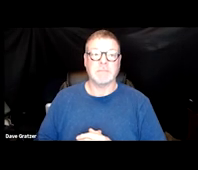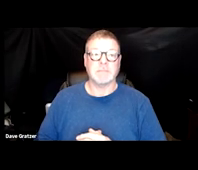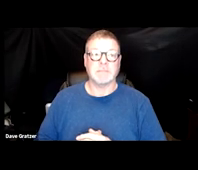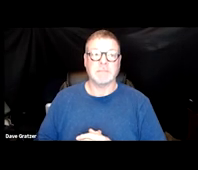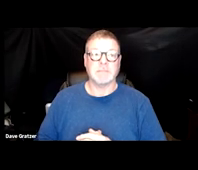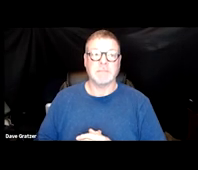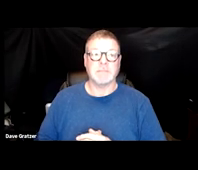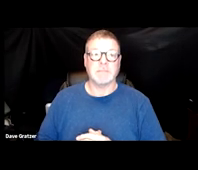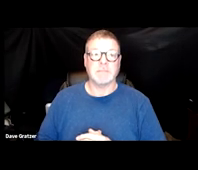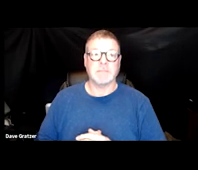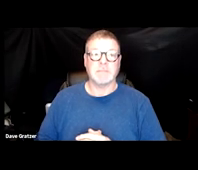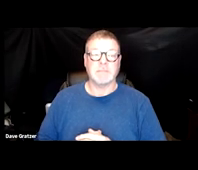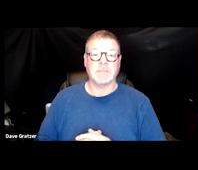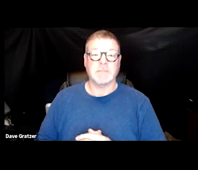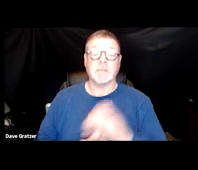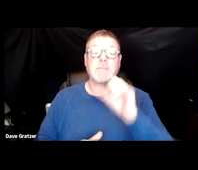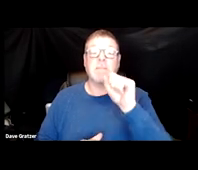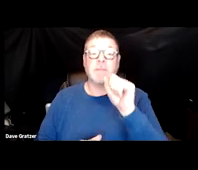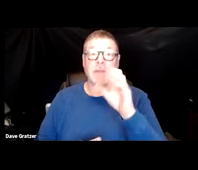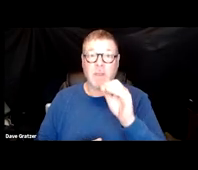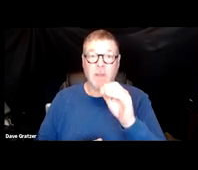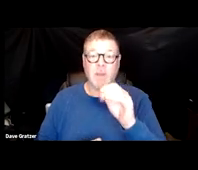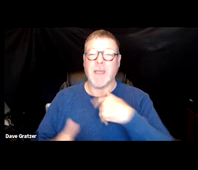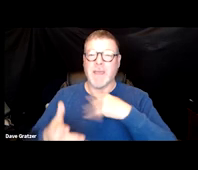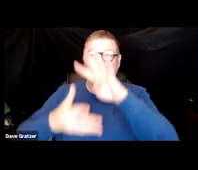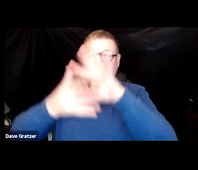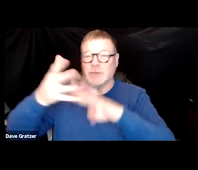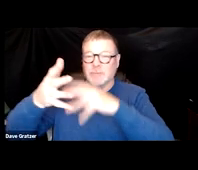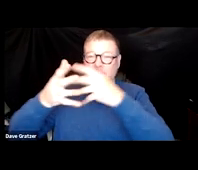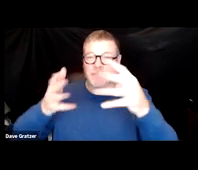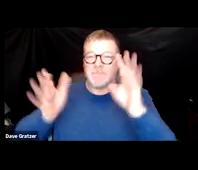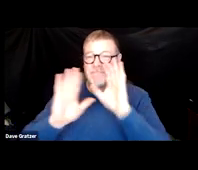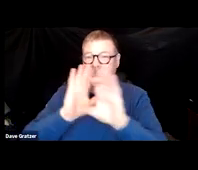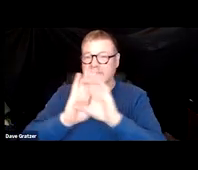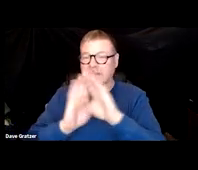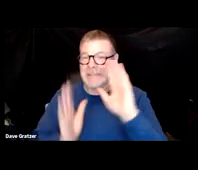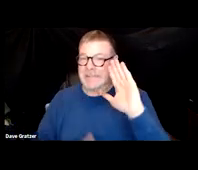Okay, great. And so I have a graph for you. Sometimes visuals help a lot and you know,